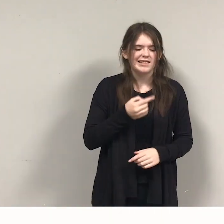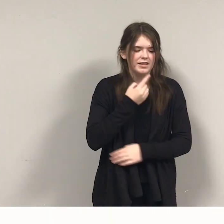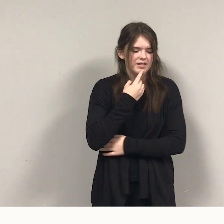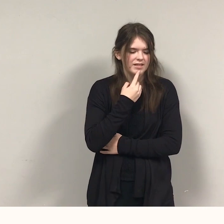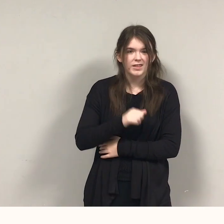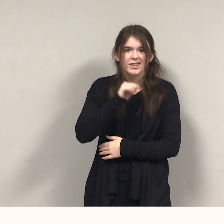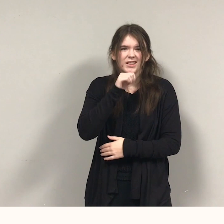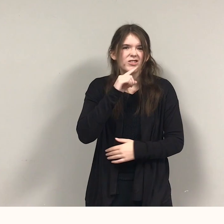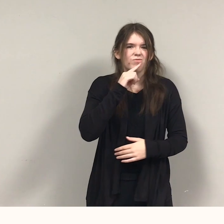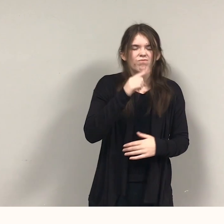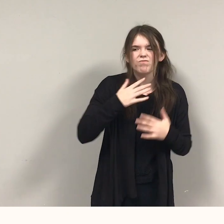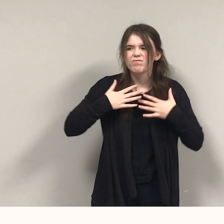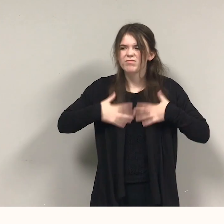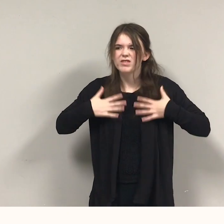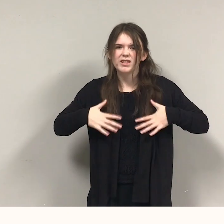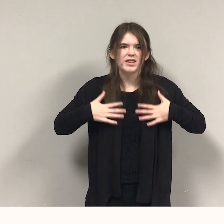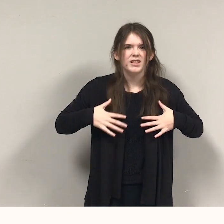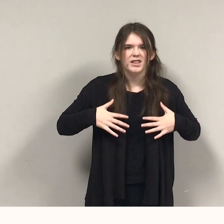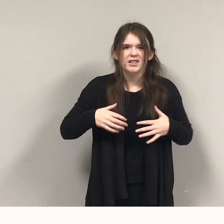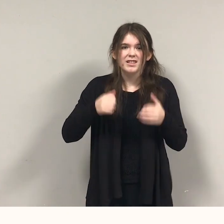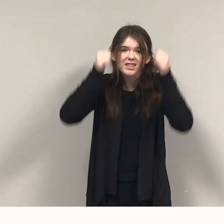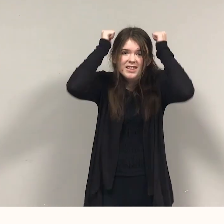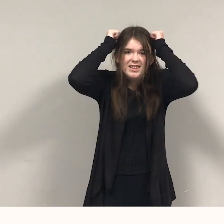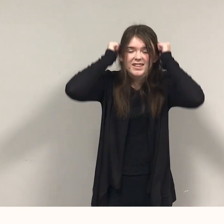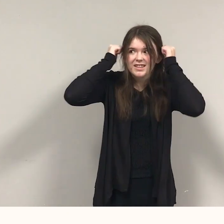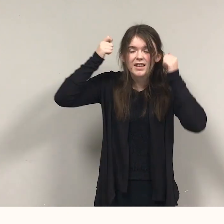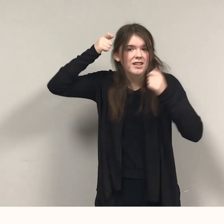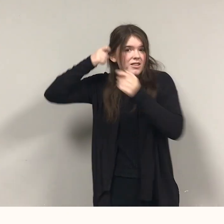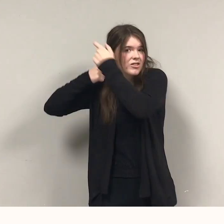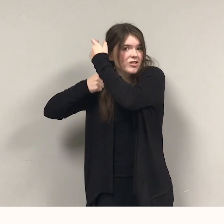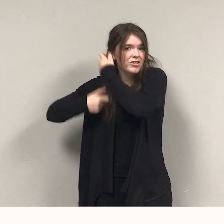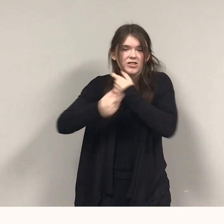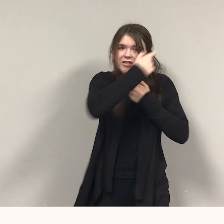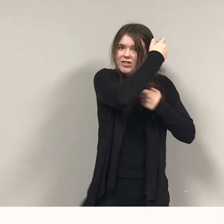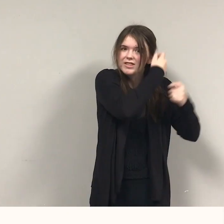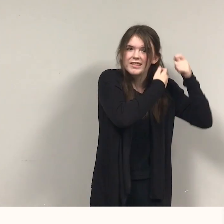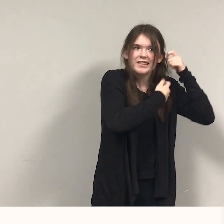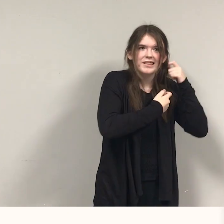Knitted cap with dreadlocked hair? Striped pajamas?